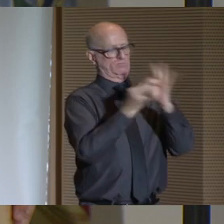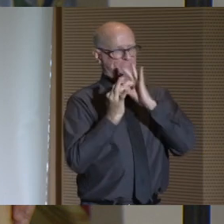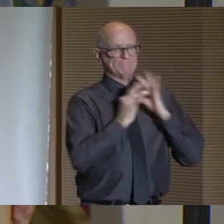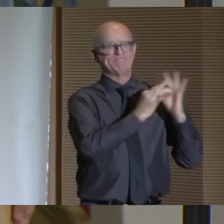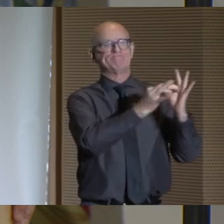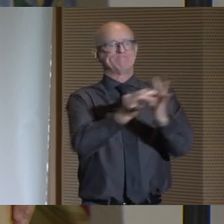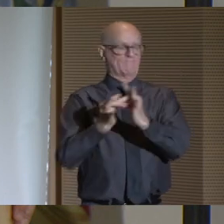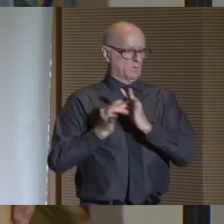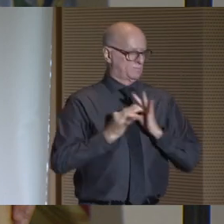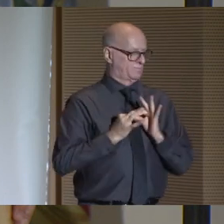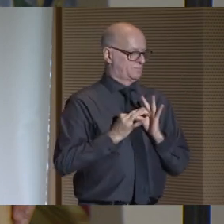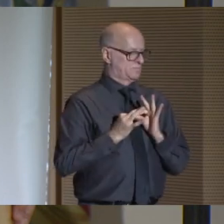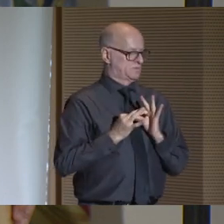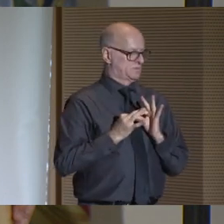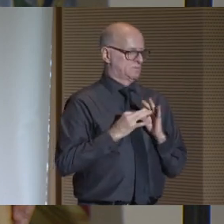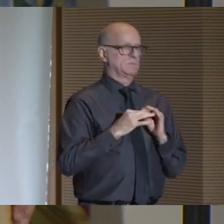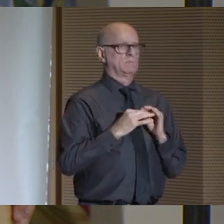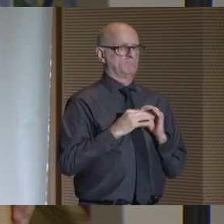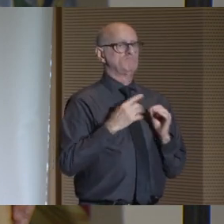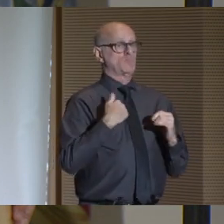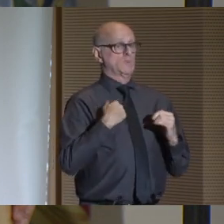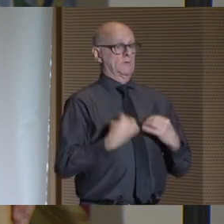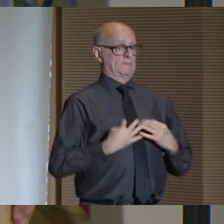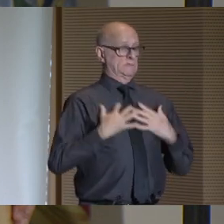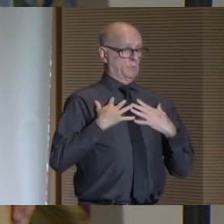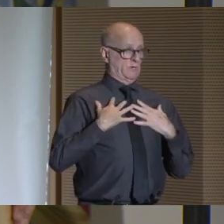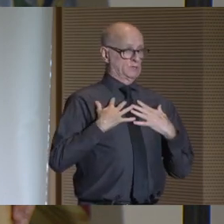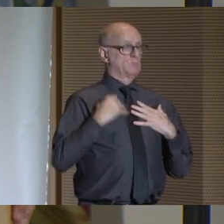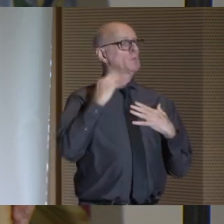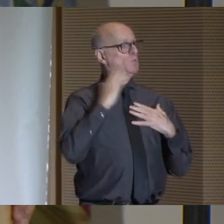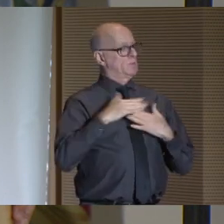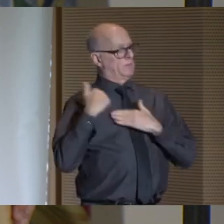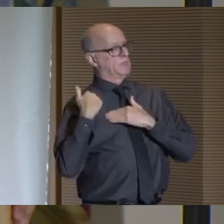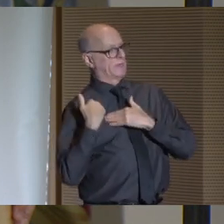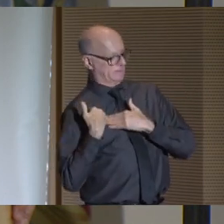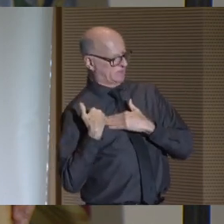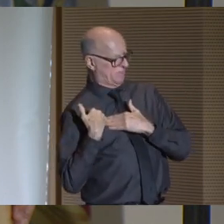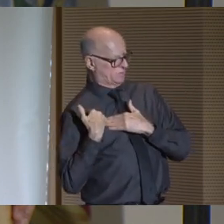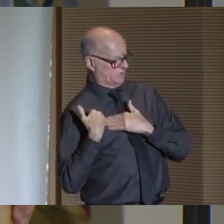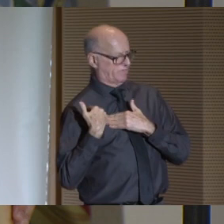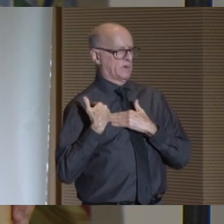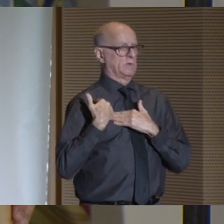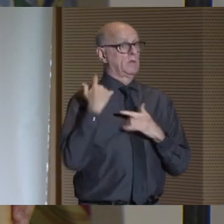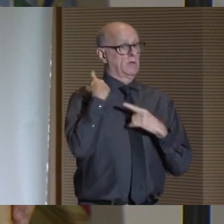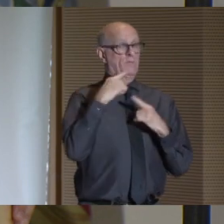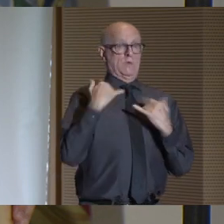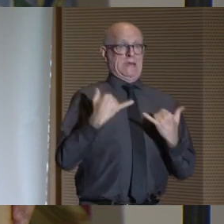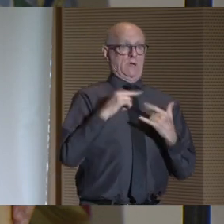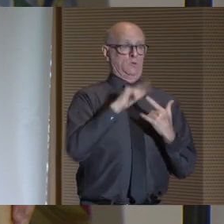Everything is connected. We have been aspirational and we will be accountable.